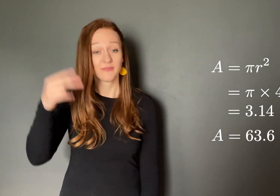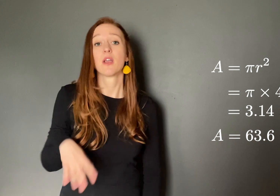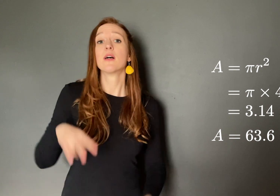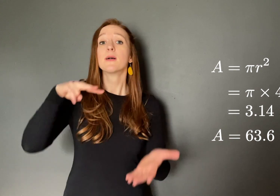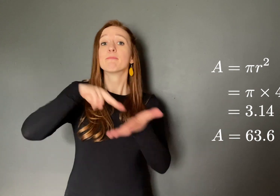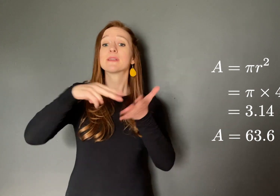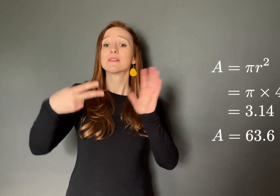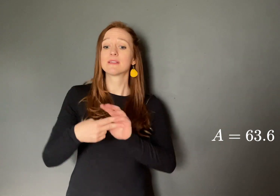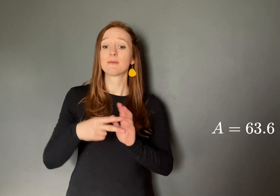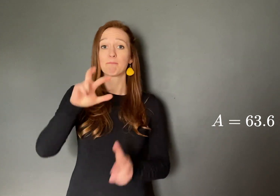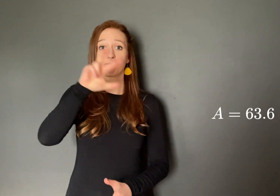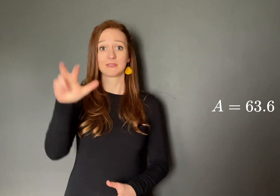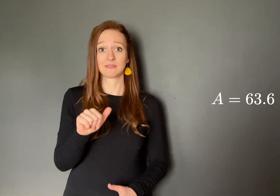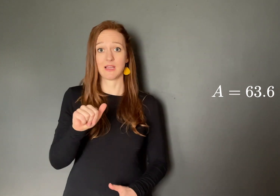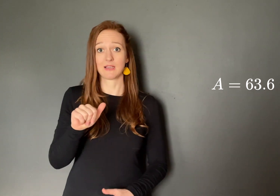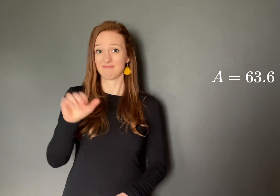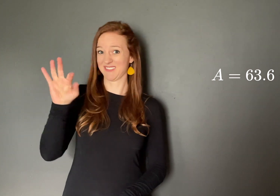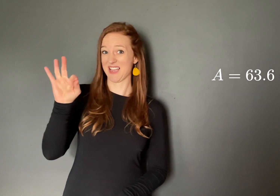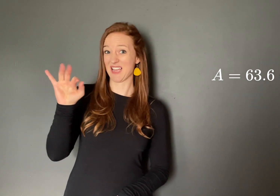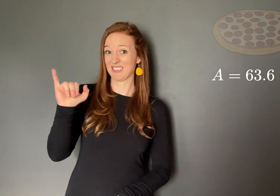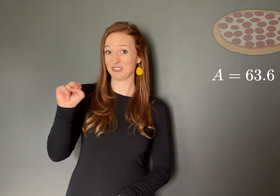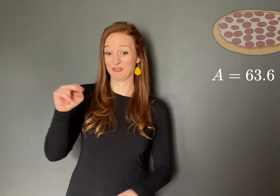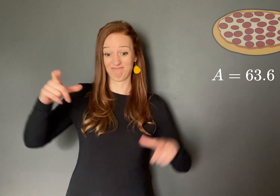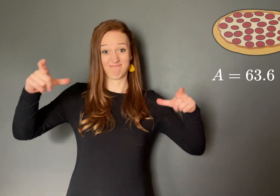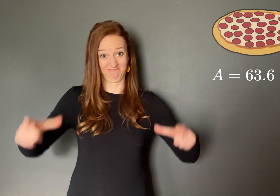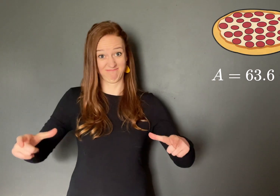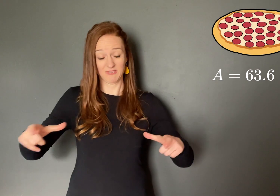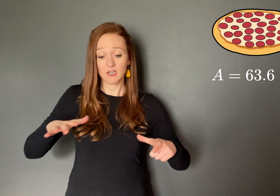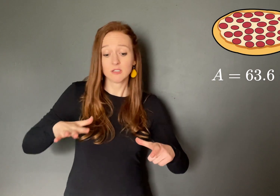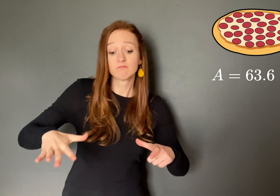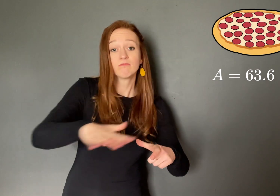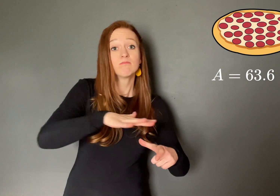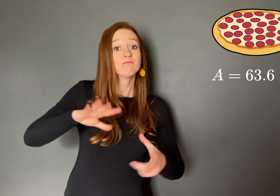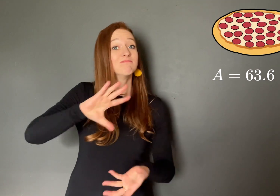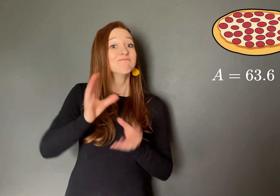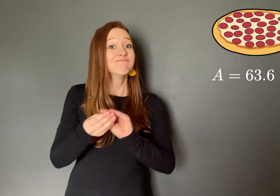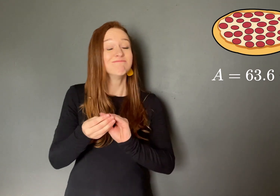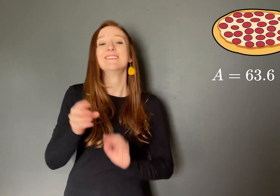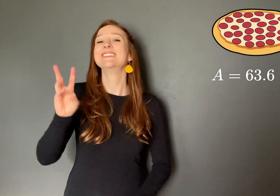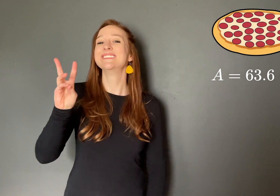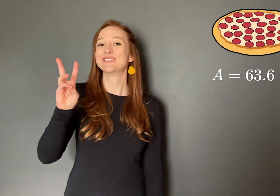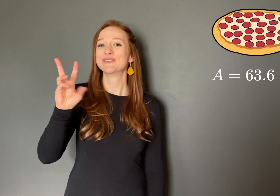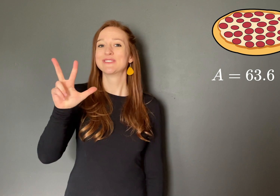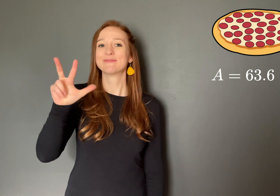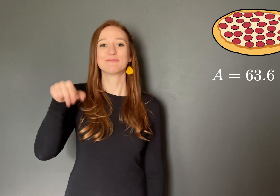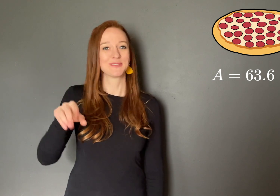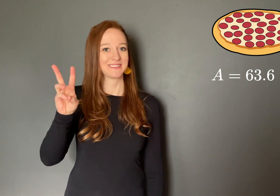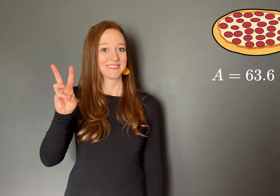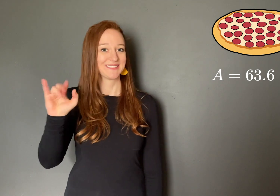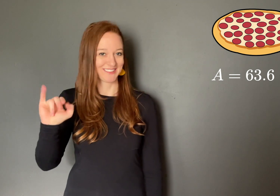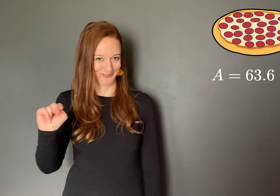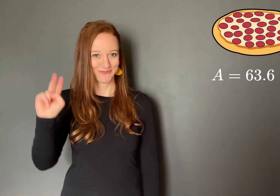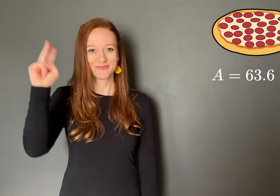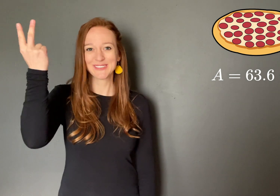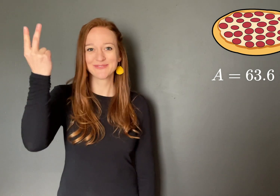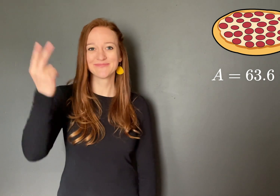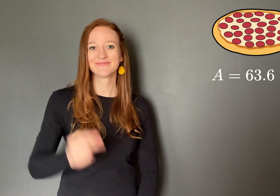Meaning one 9-inch pizza gives us 63.6 square inches of pizza.